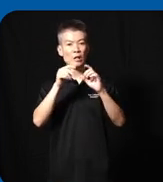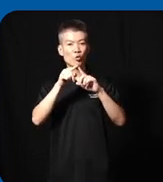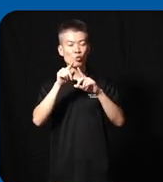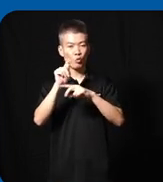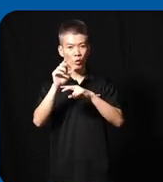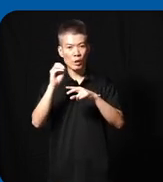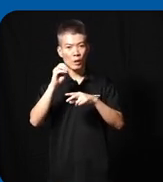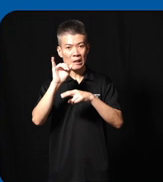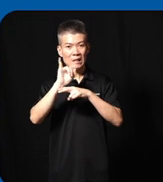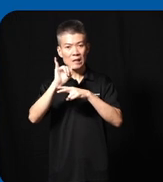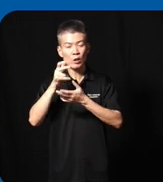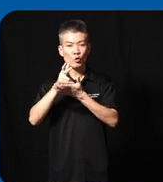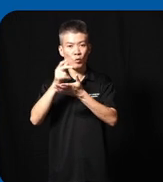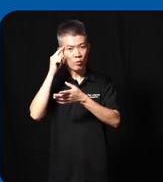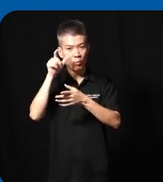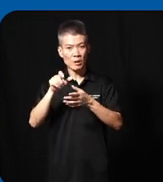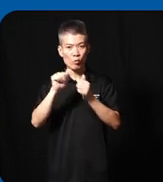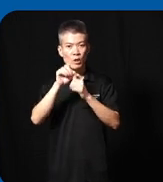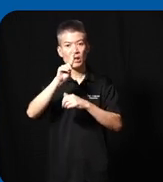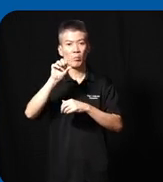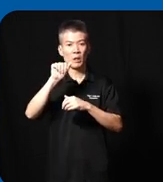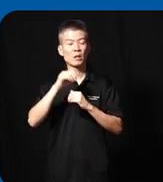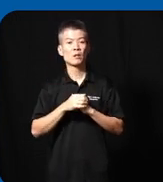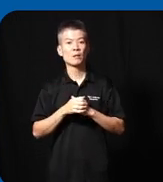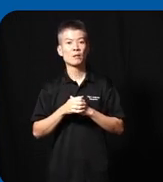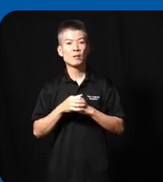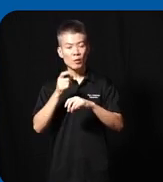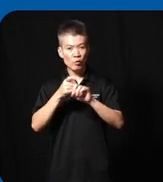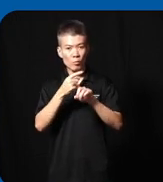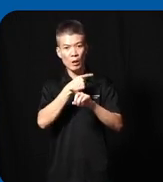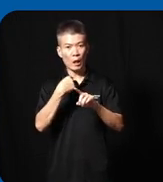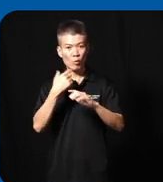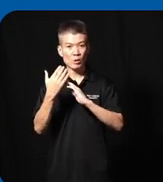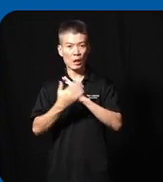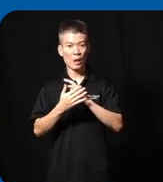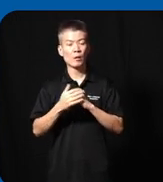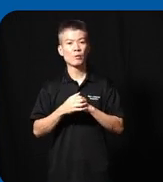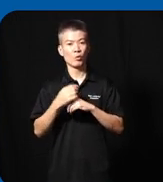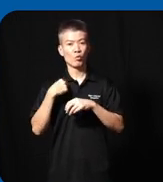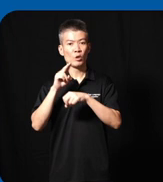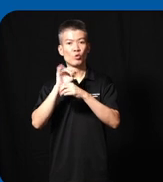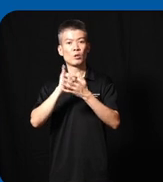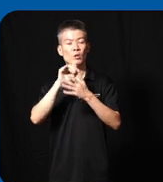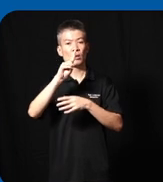internship opportunities for person disability and from our side uh we also use the data uh as